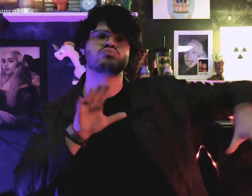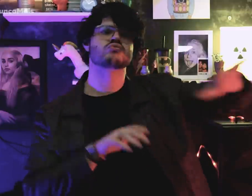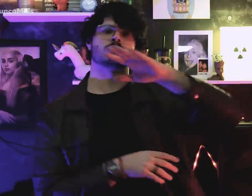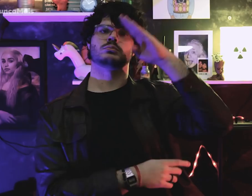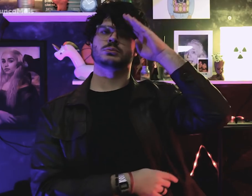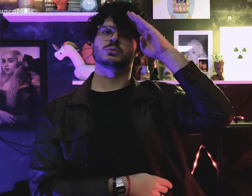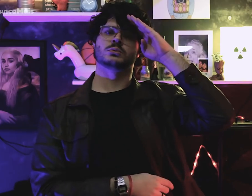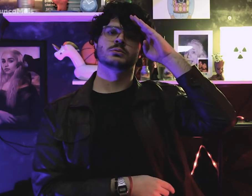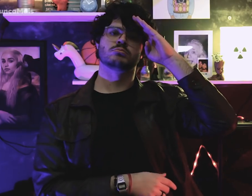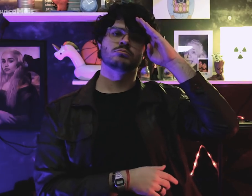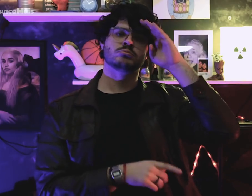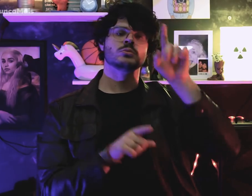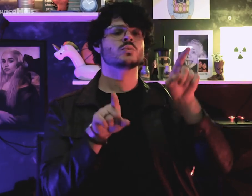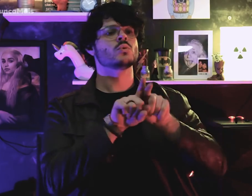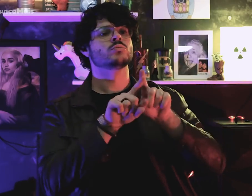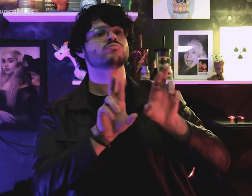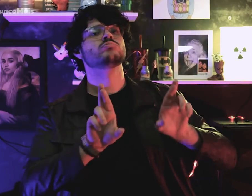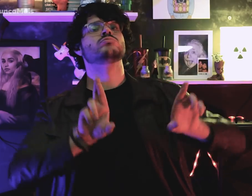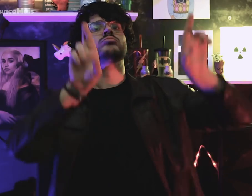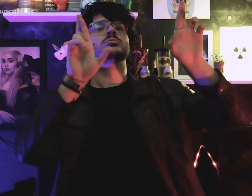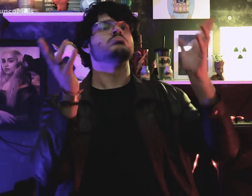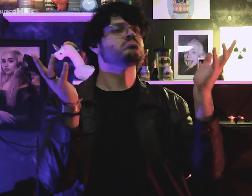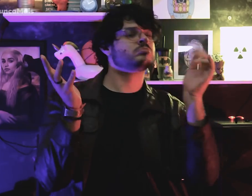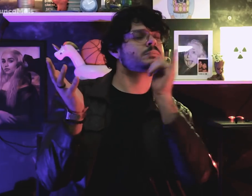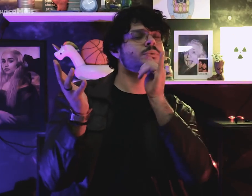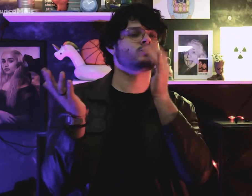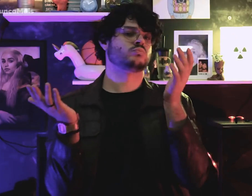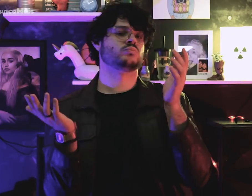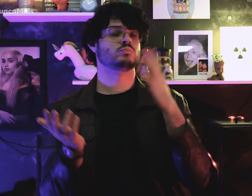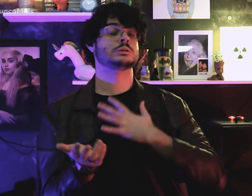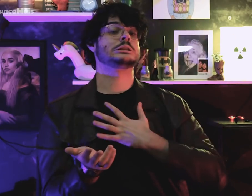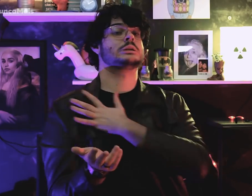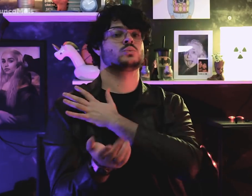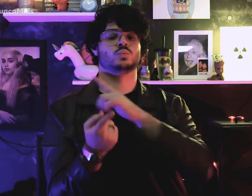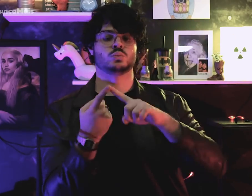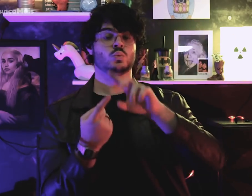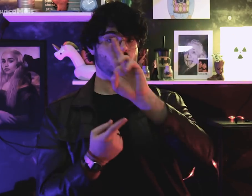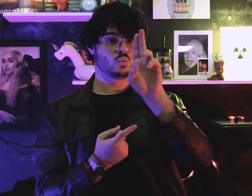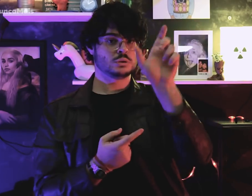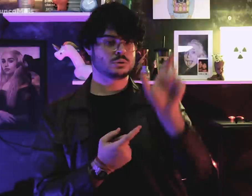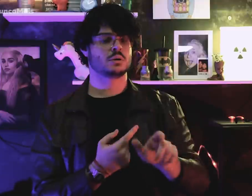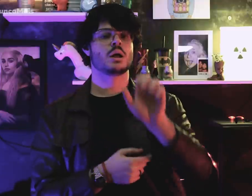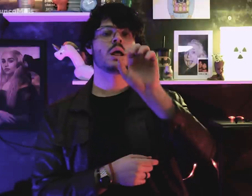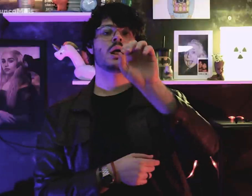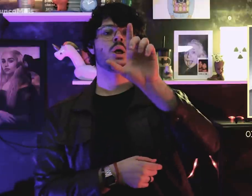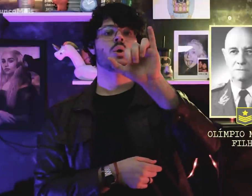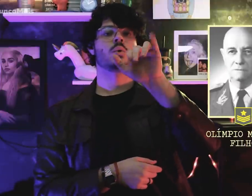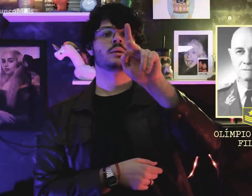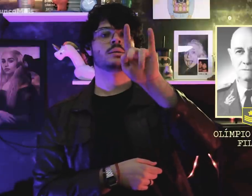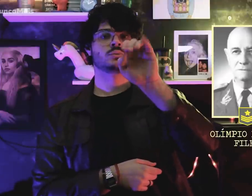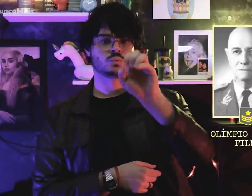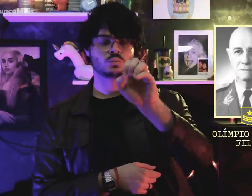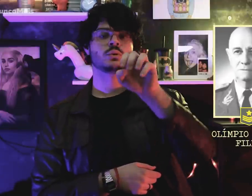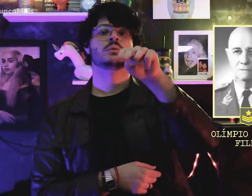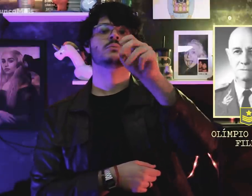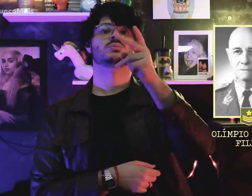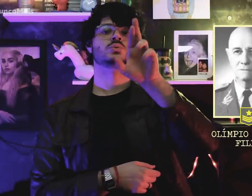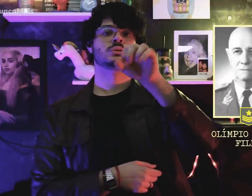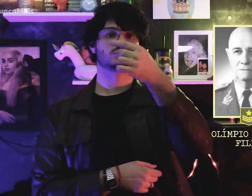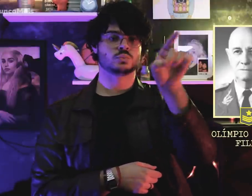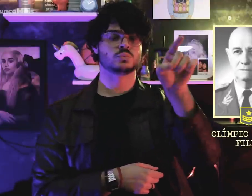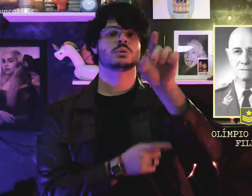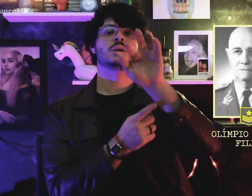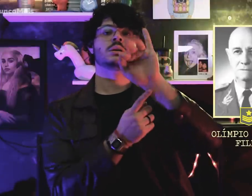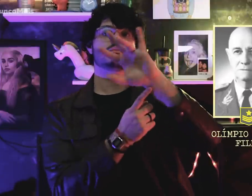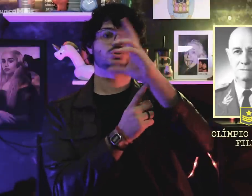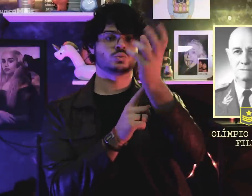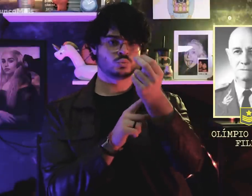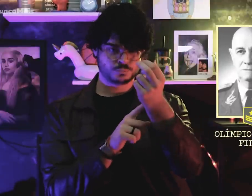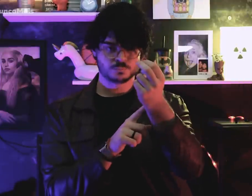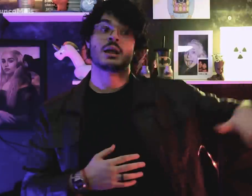led by generals like Olímpio Mourão Filho,